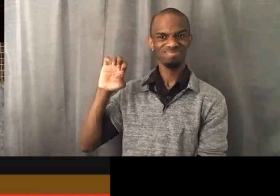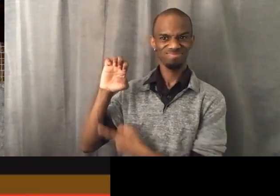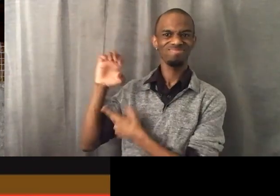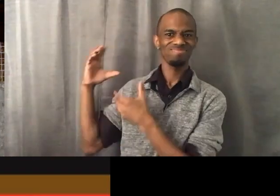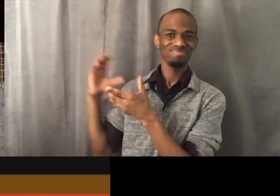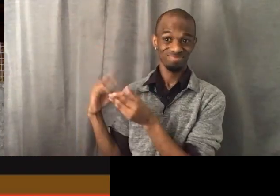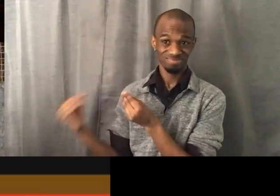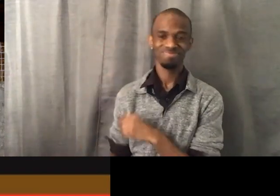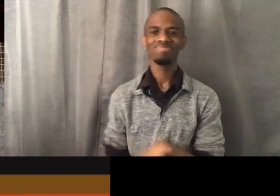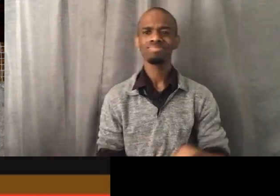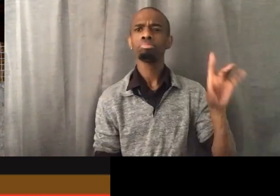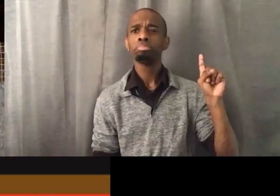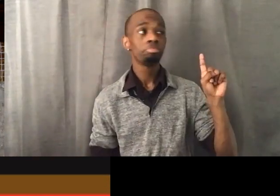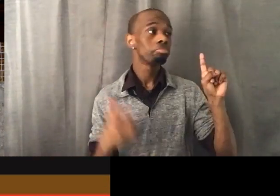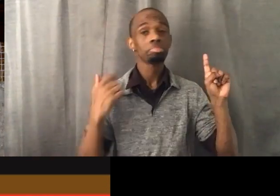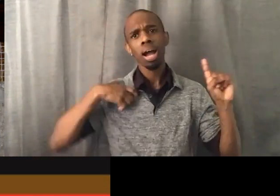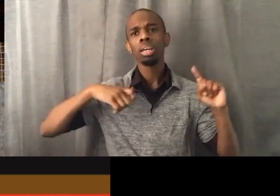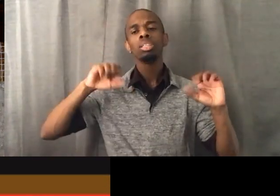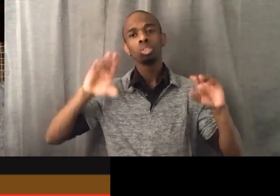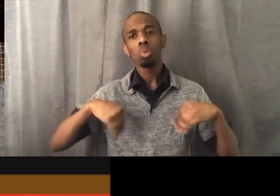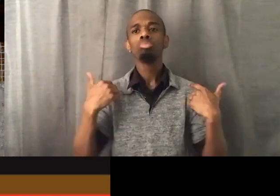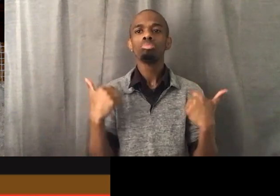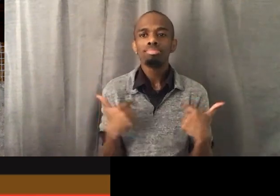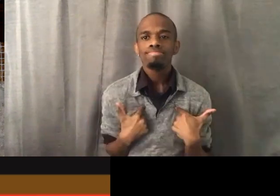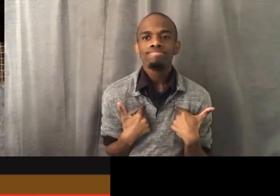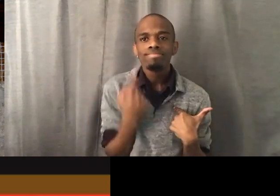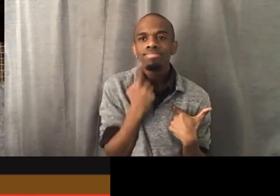[Denise] I think it's important that we not try to get out of jury duty.